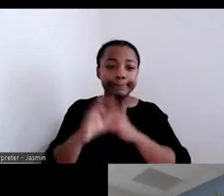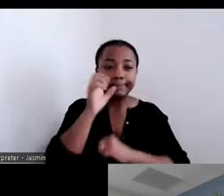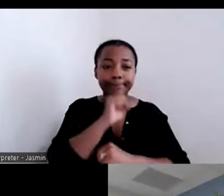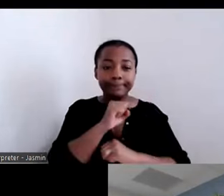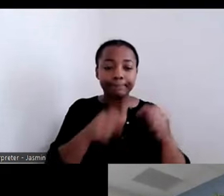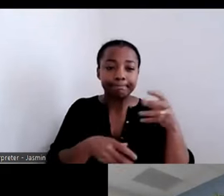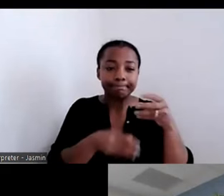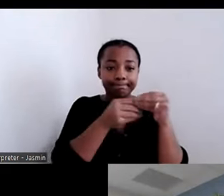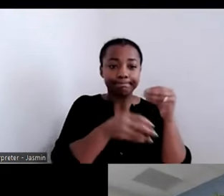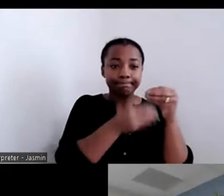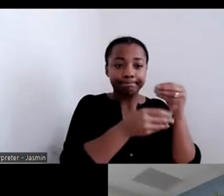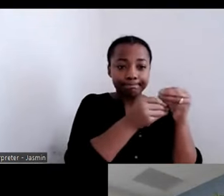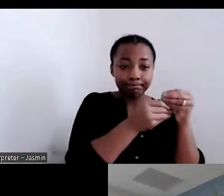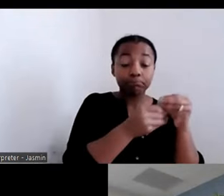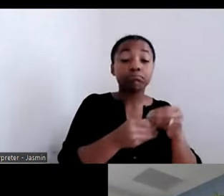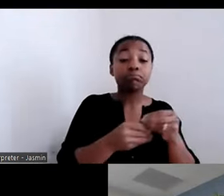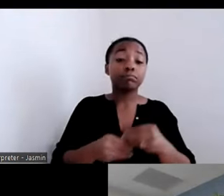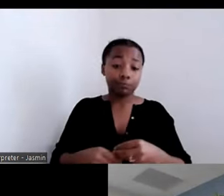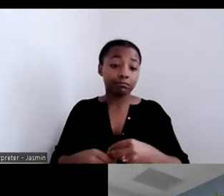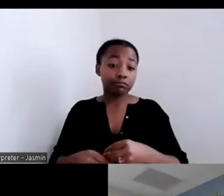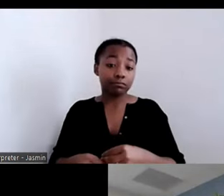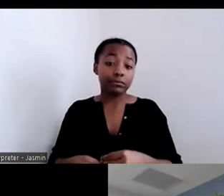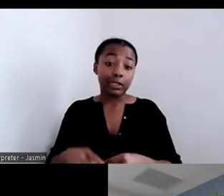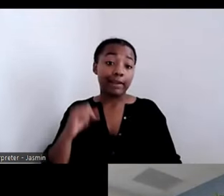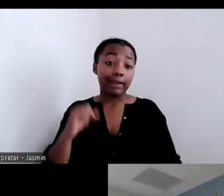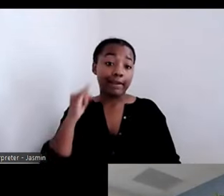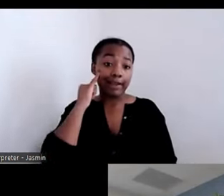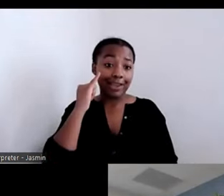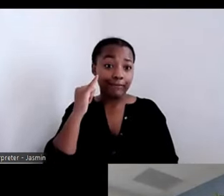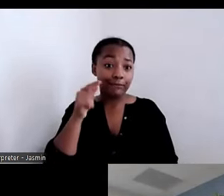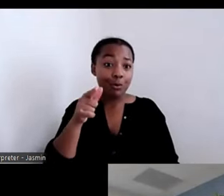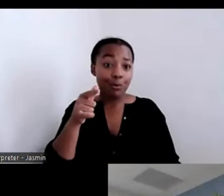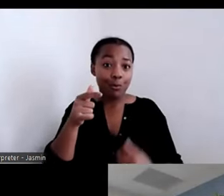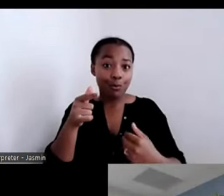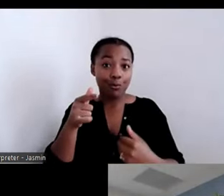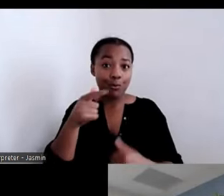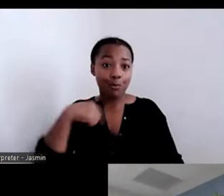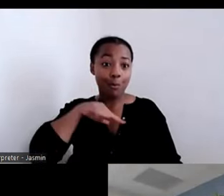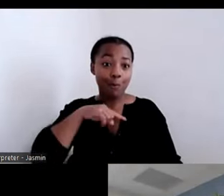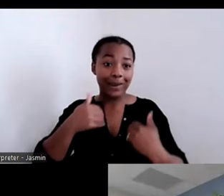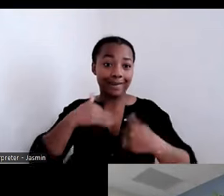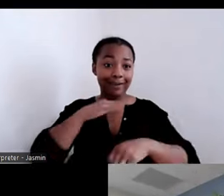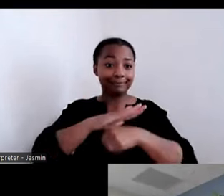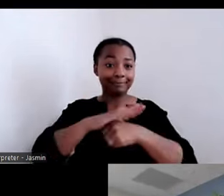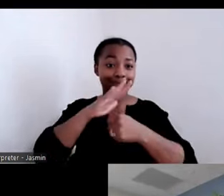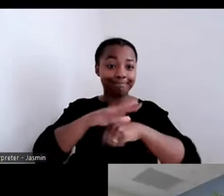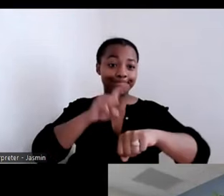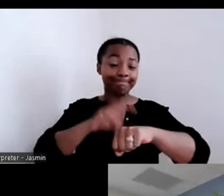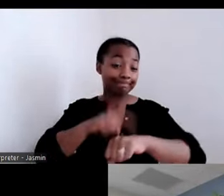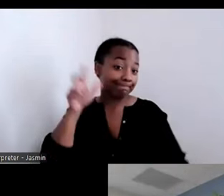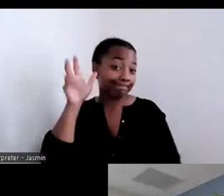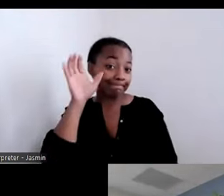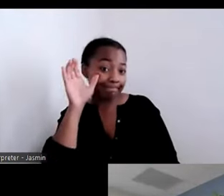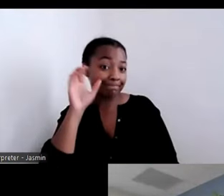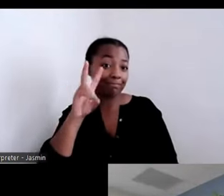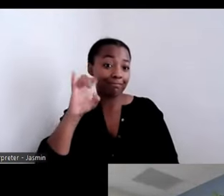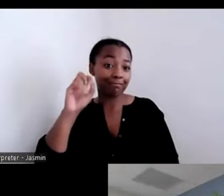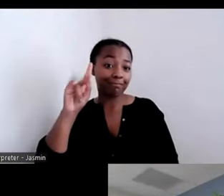have time to hear Vicki's stories it would amaze you about what is really happening in the community. It is unbelievable.